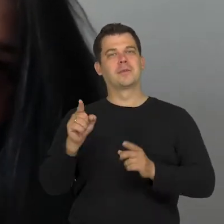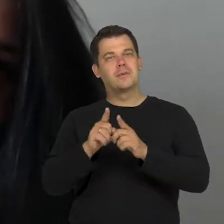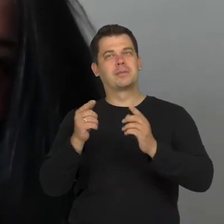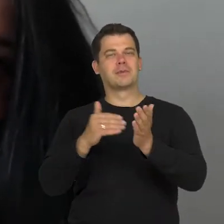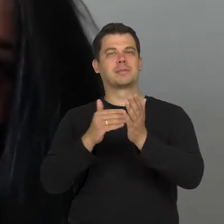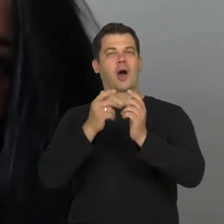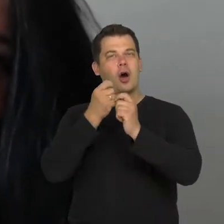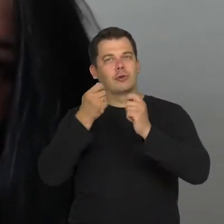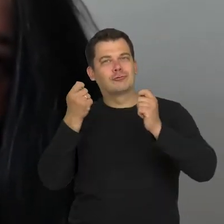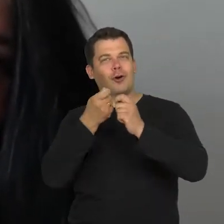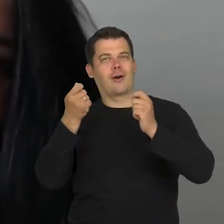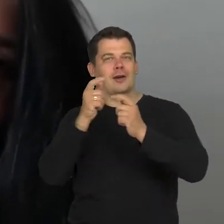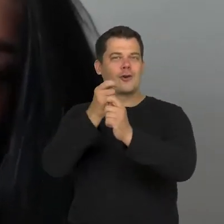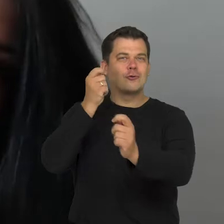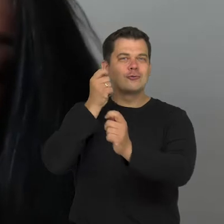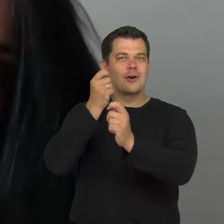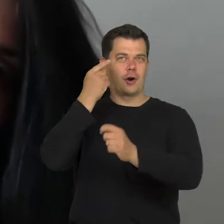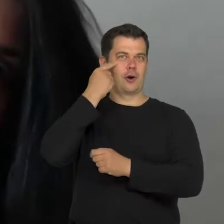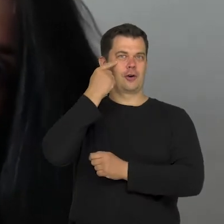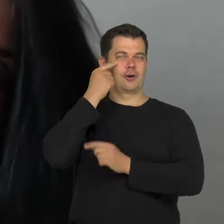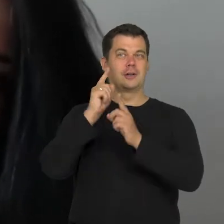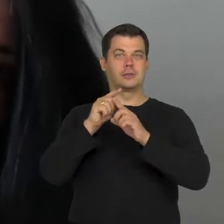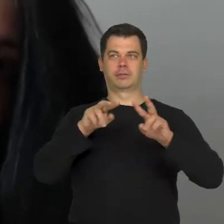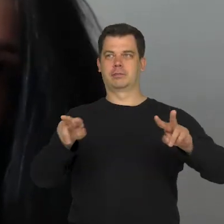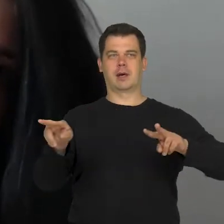accustomed to various positions. It's perspective should increase,